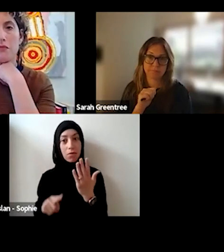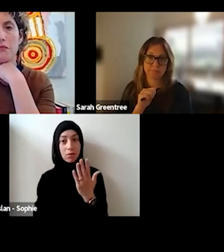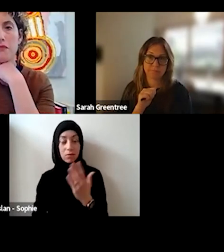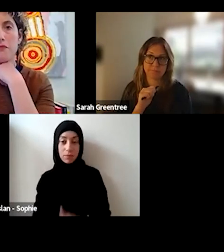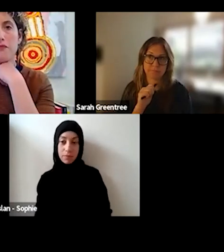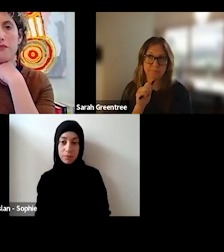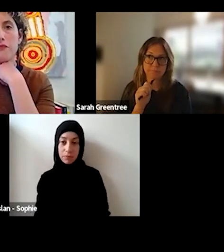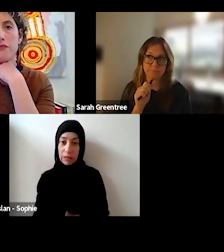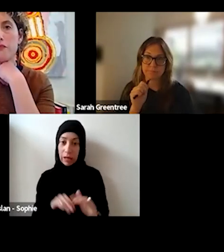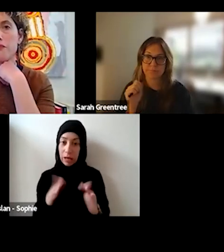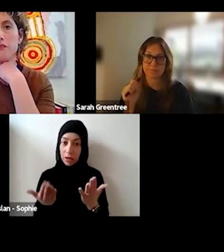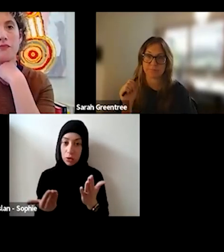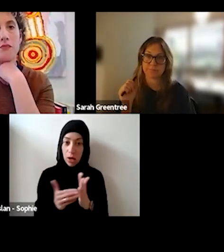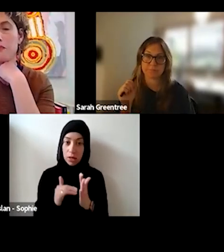application. Anything to add, Sarah or Zoe?